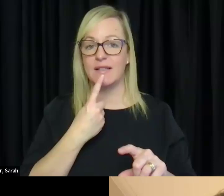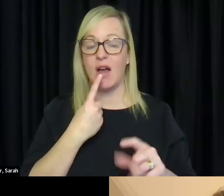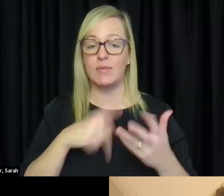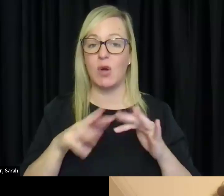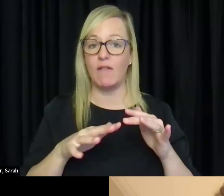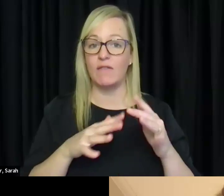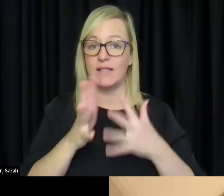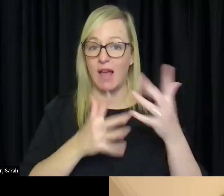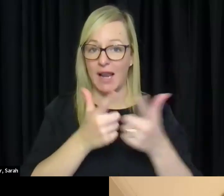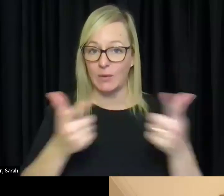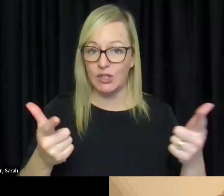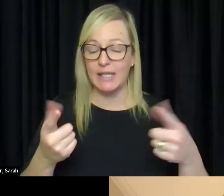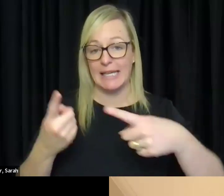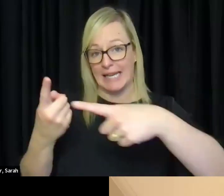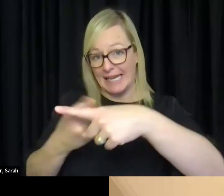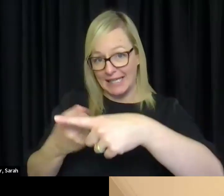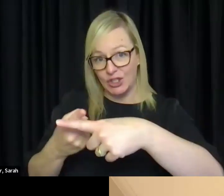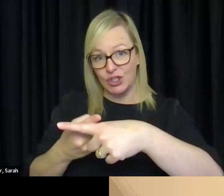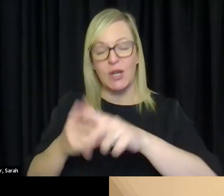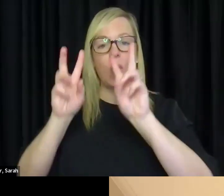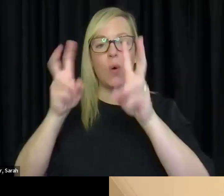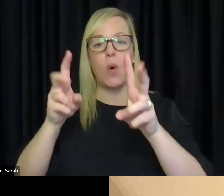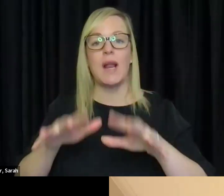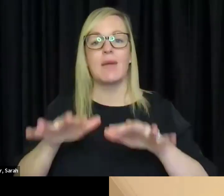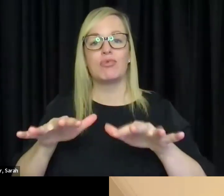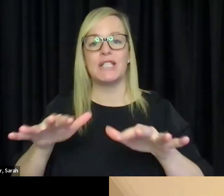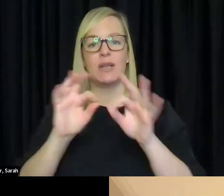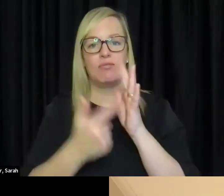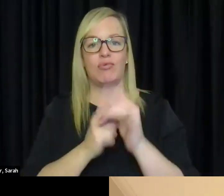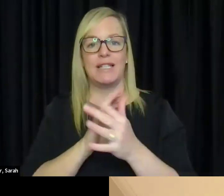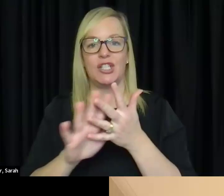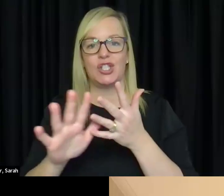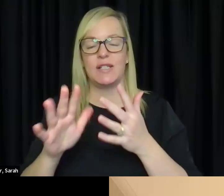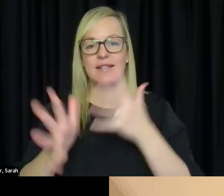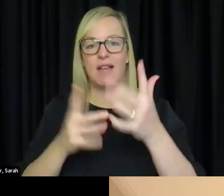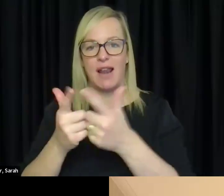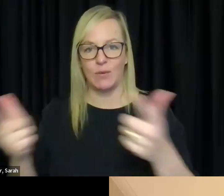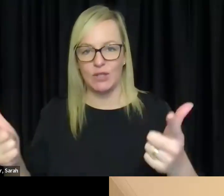it is actually called British sign language, in America it is called American sign language and